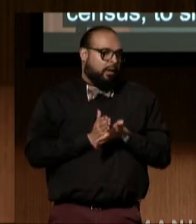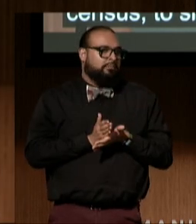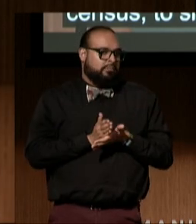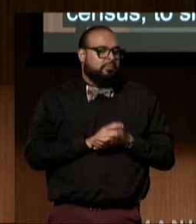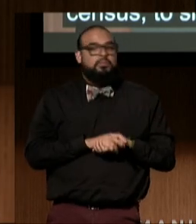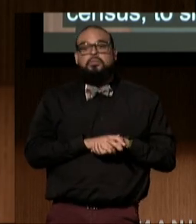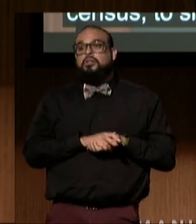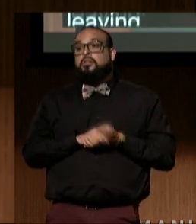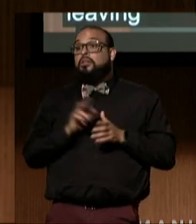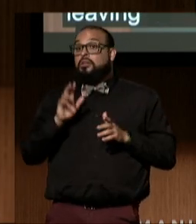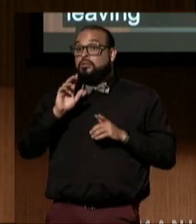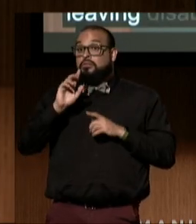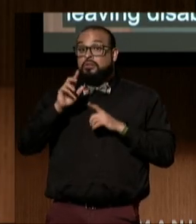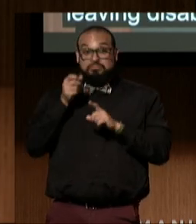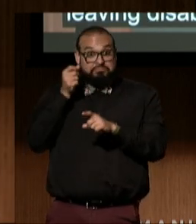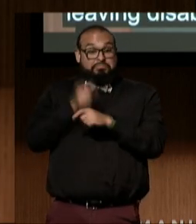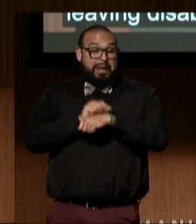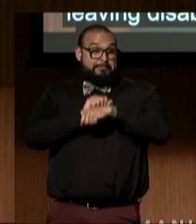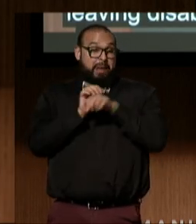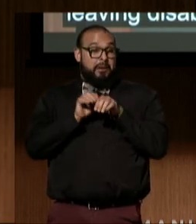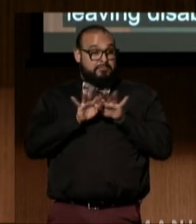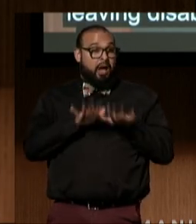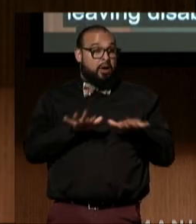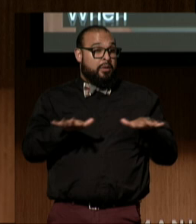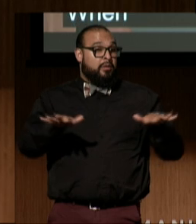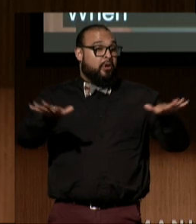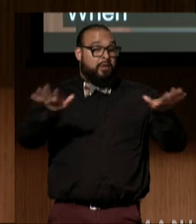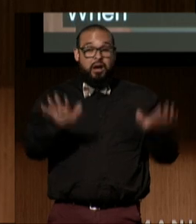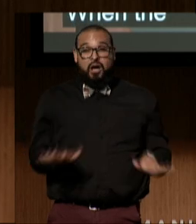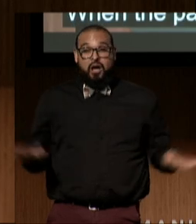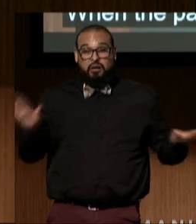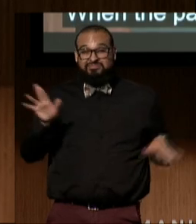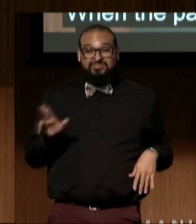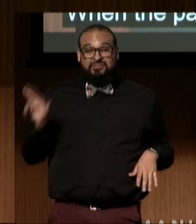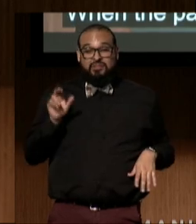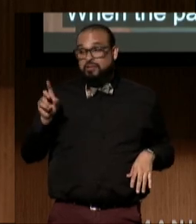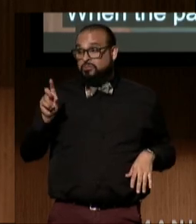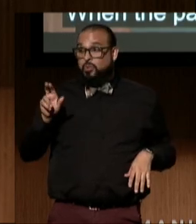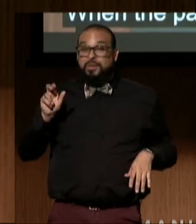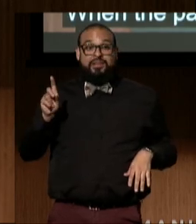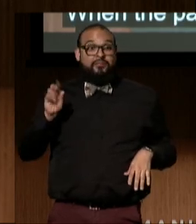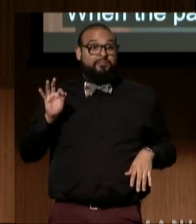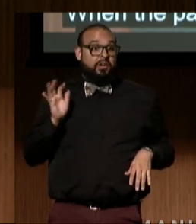When the pandemic hit this country, DREDF staff spent nearly two years fighting to ensure